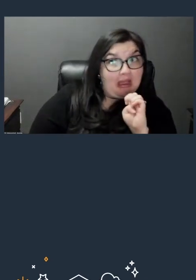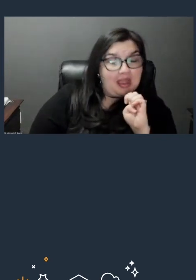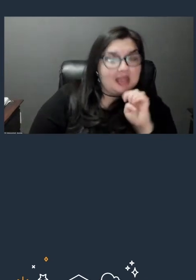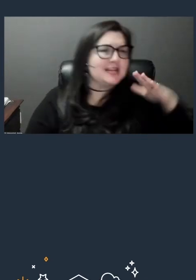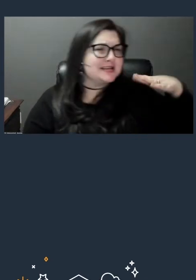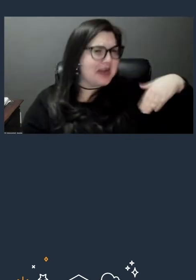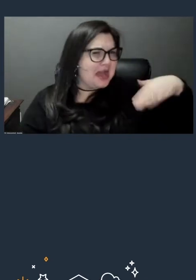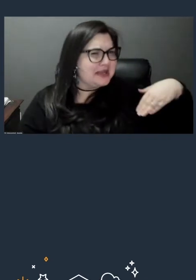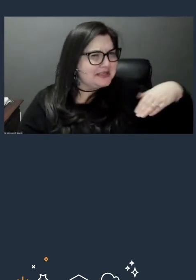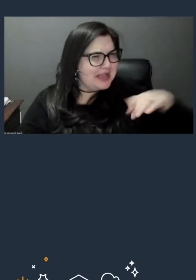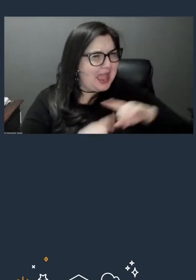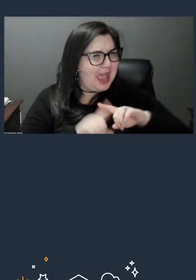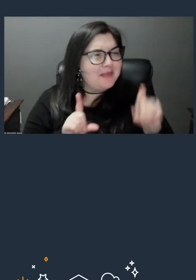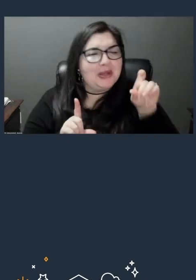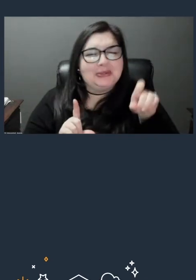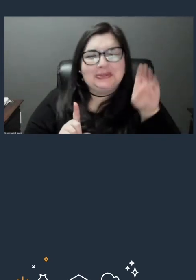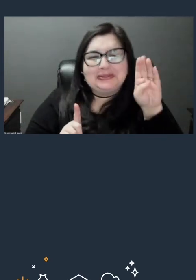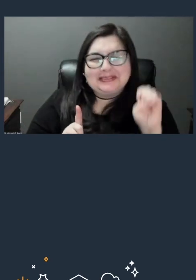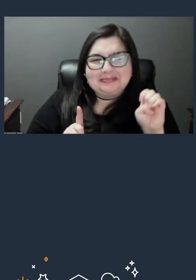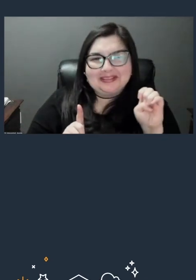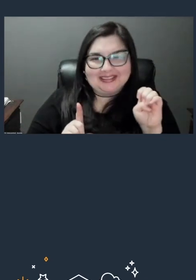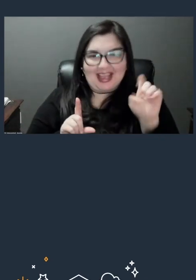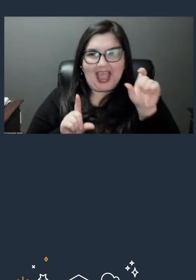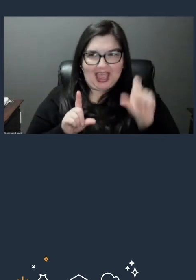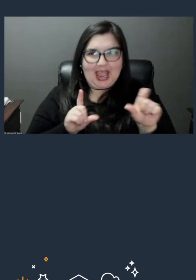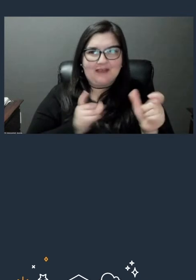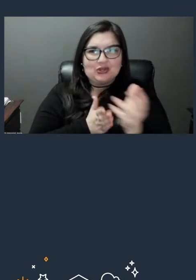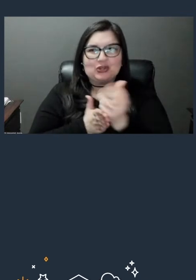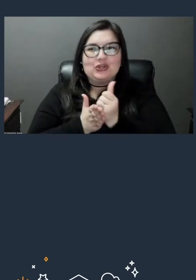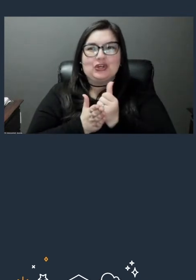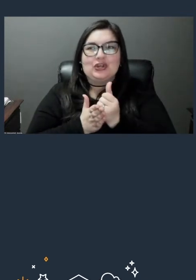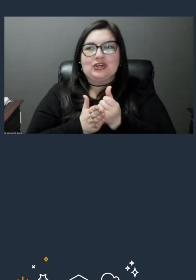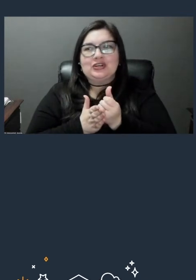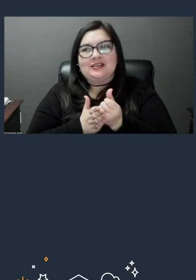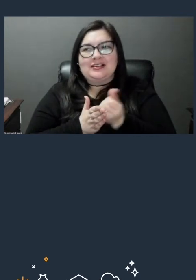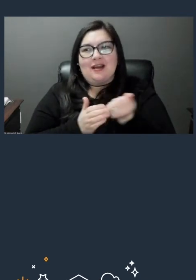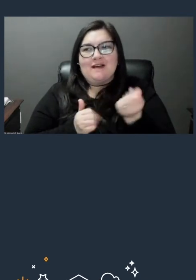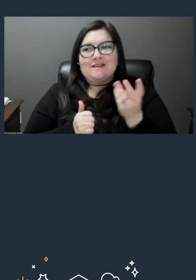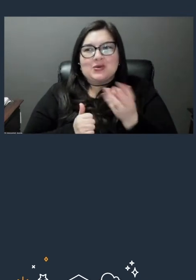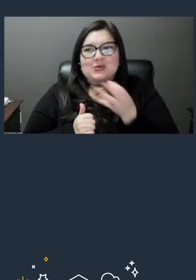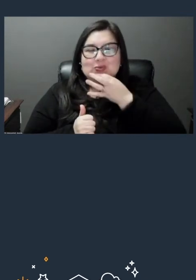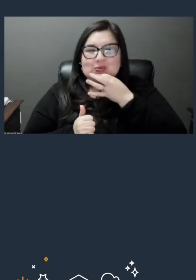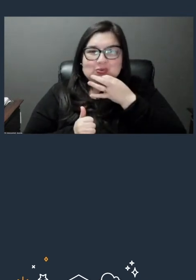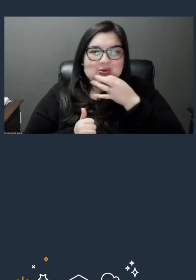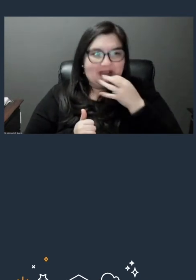I'm going to earn a few shortly, so. Yeah, I think then we start getting into the realm of competitive eating